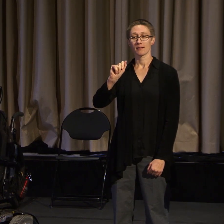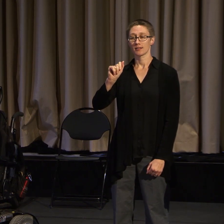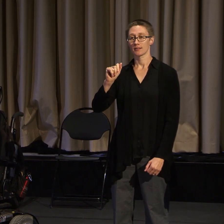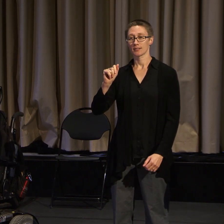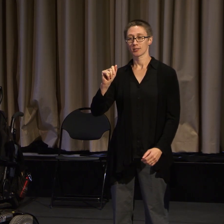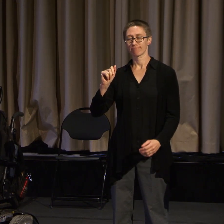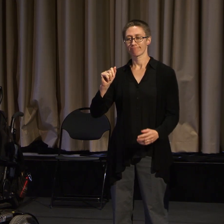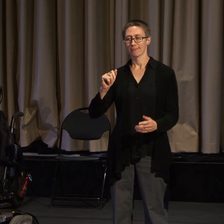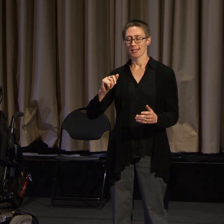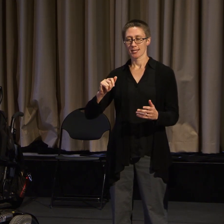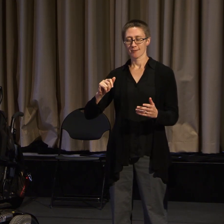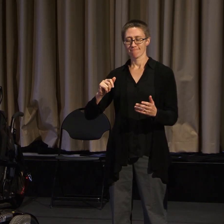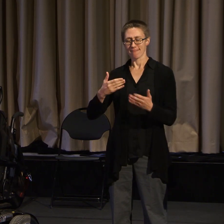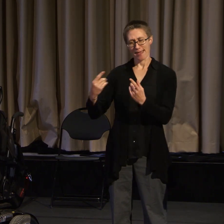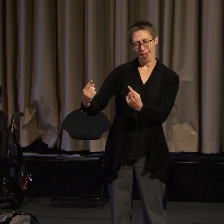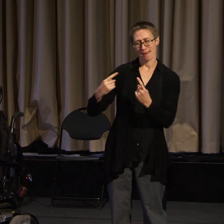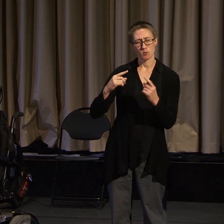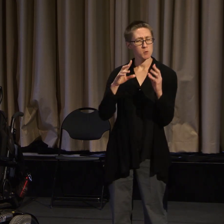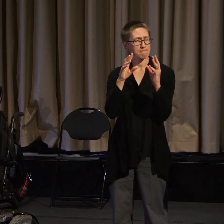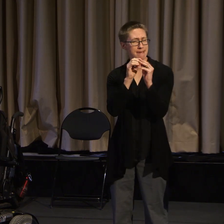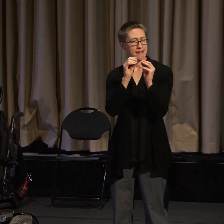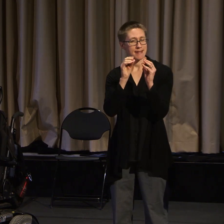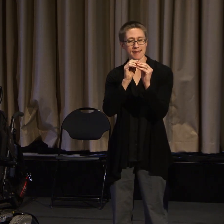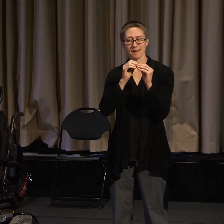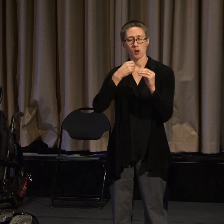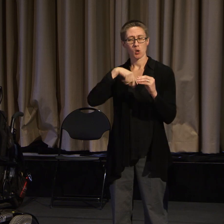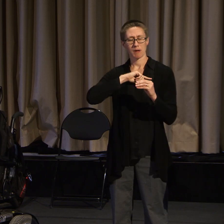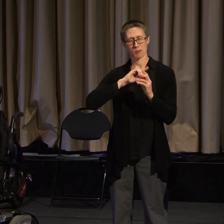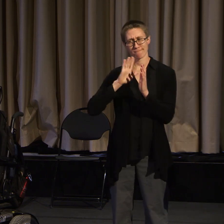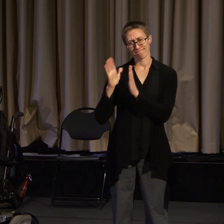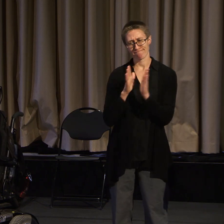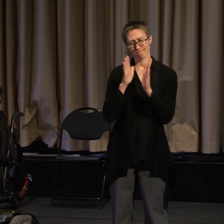as sort of preparation for the action.